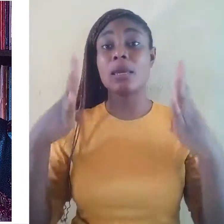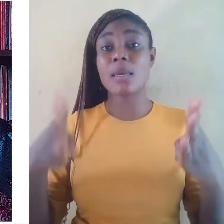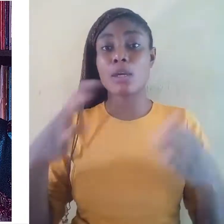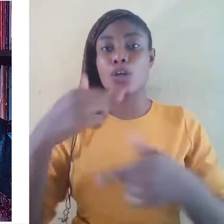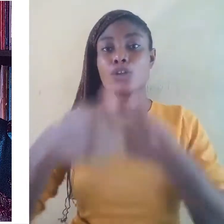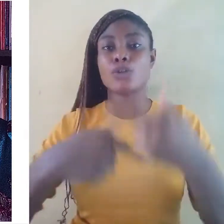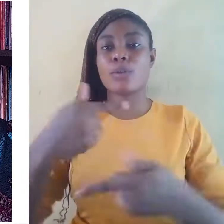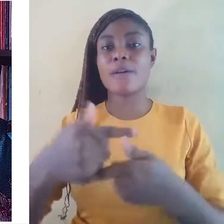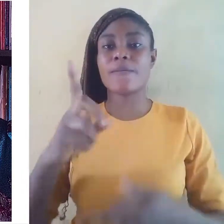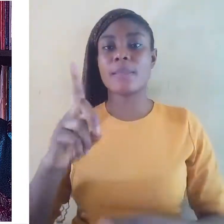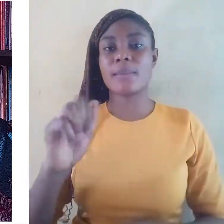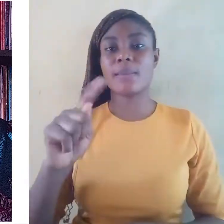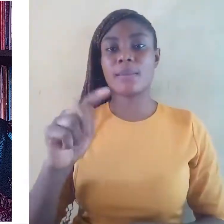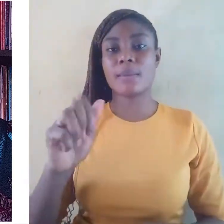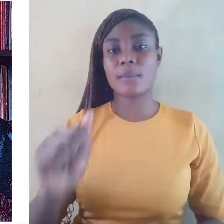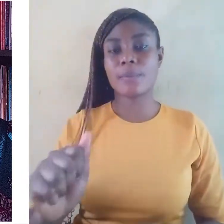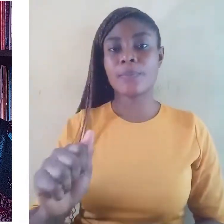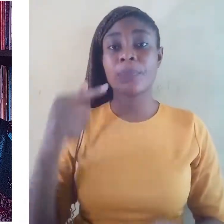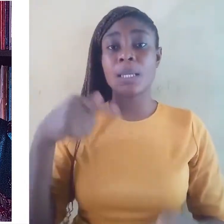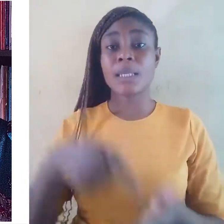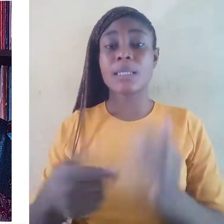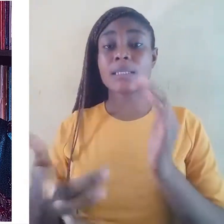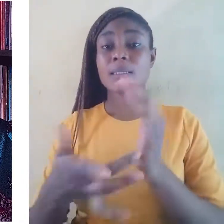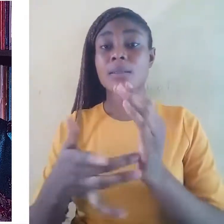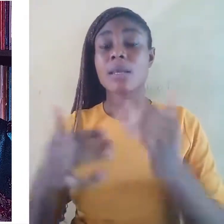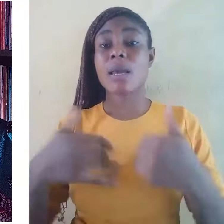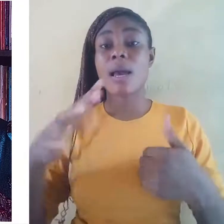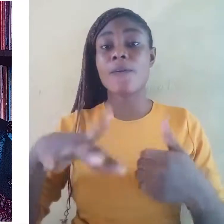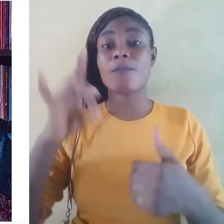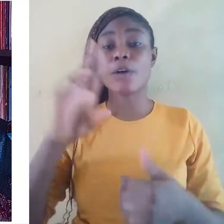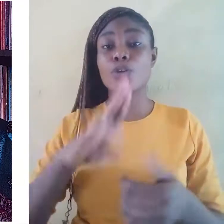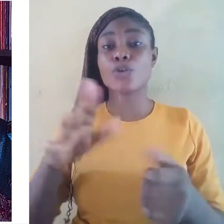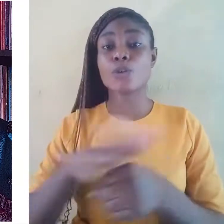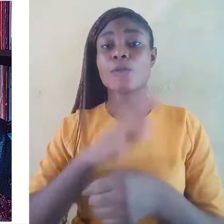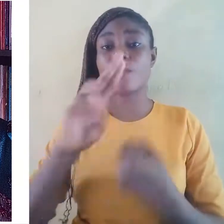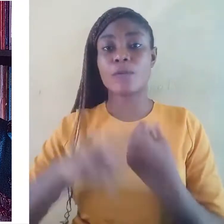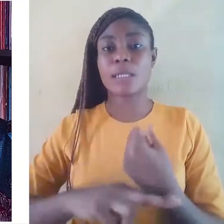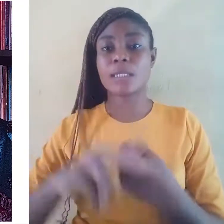This technology has found usefulness in documenting the languages of the world.